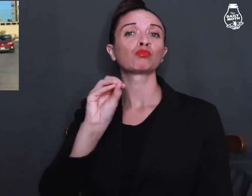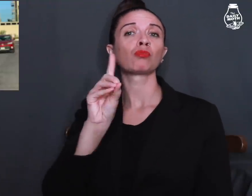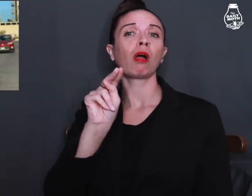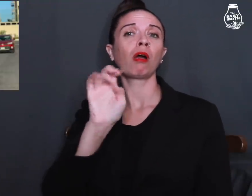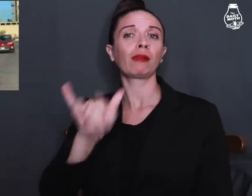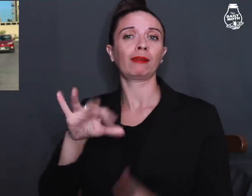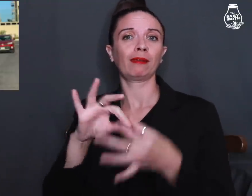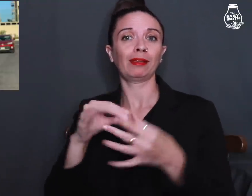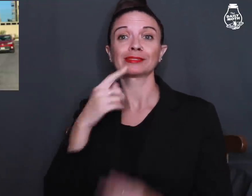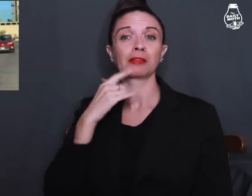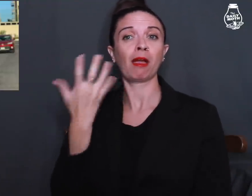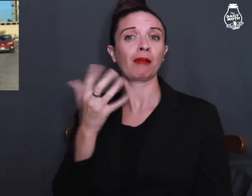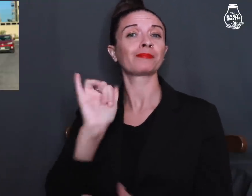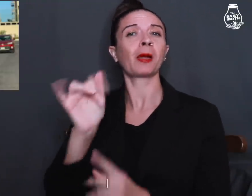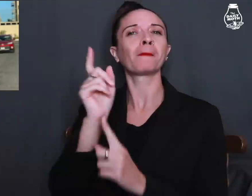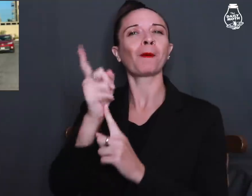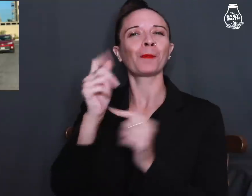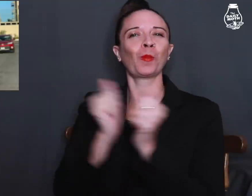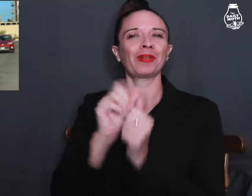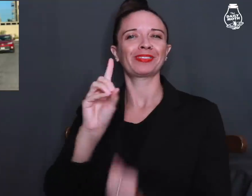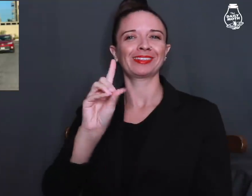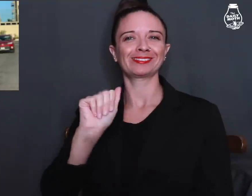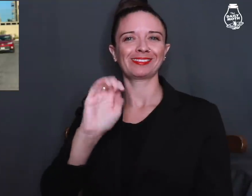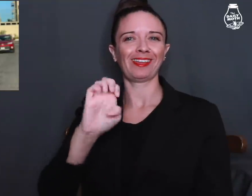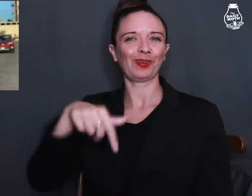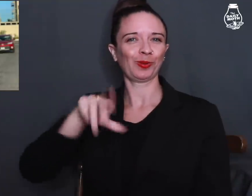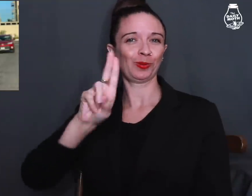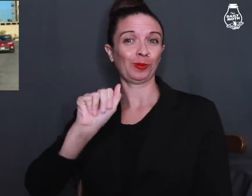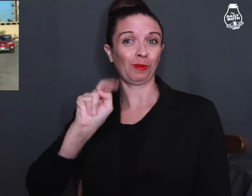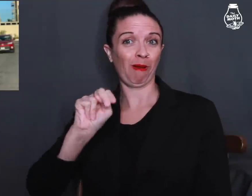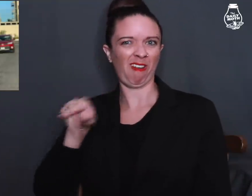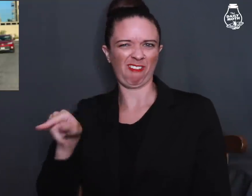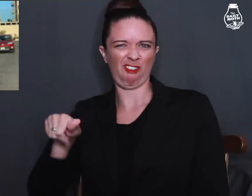Rodney said it was that moment with Daequan